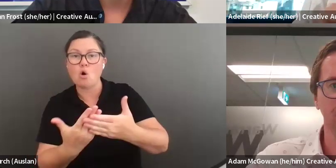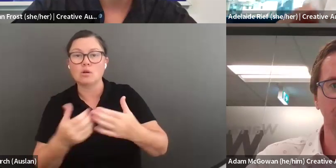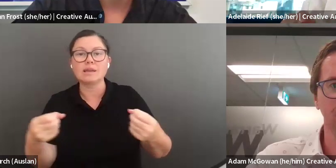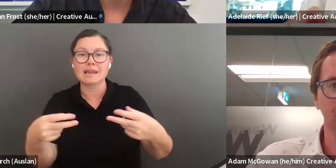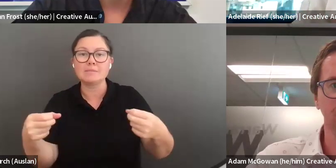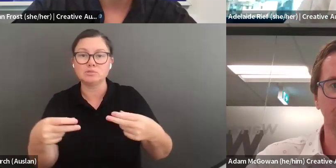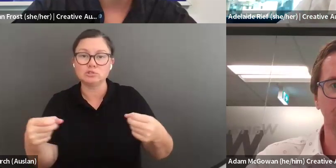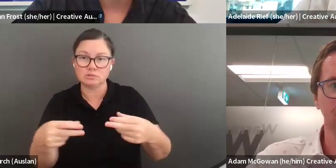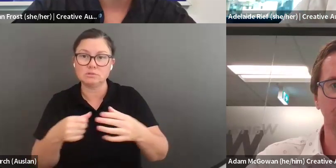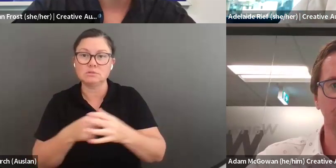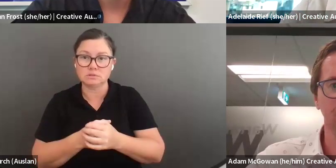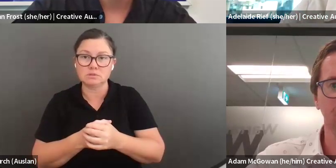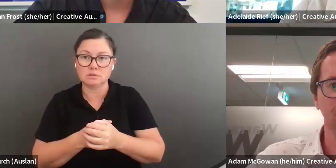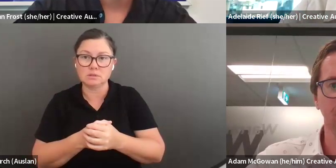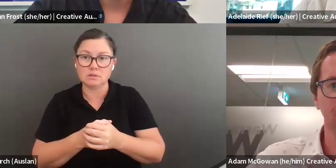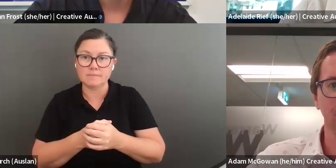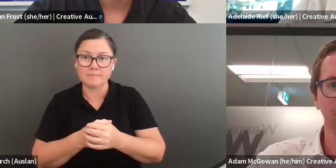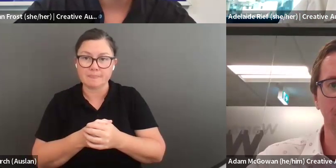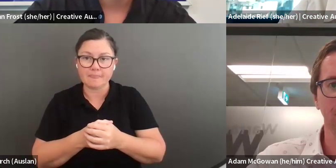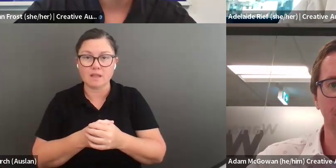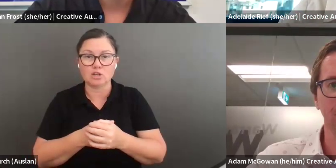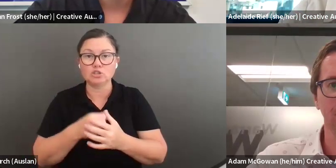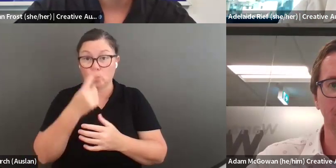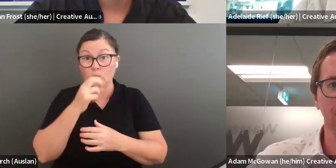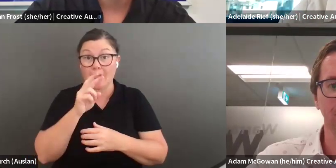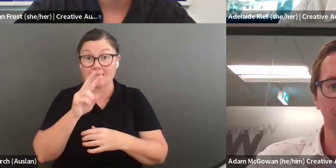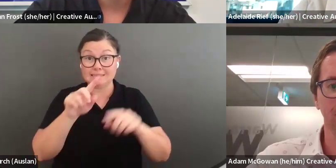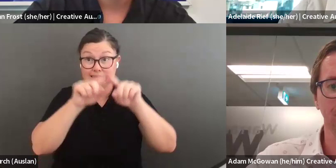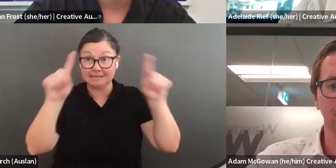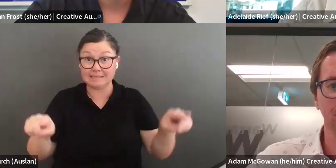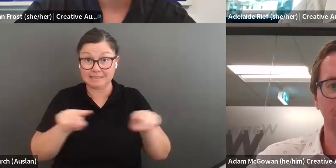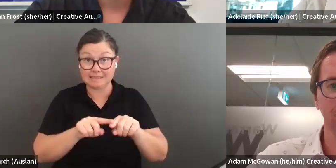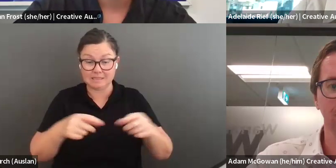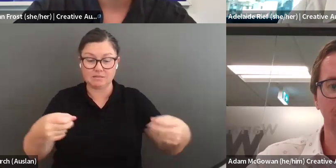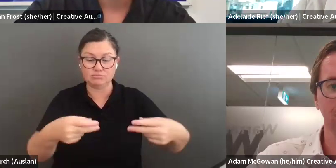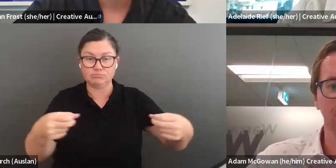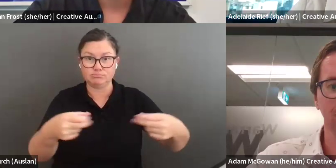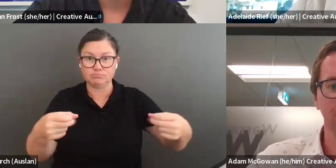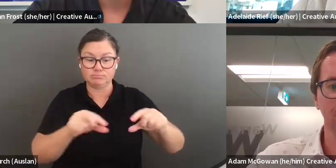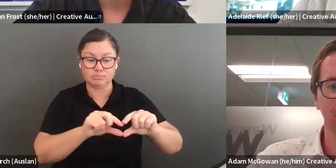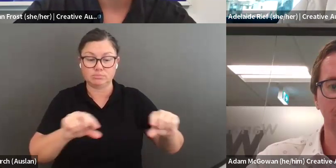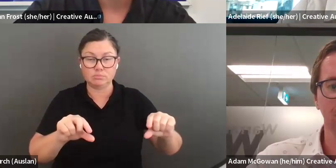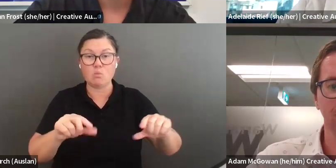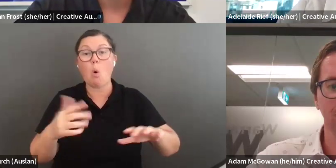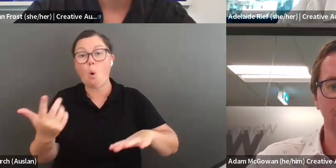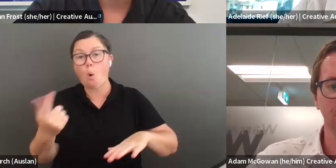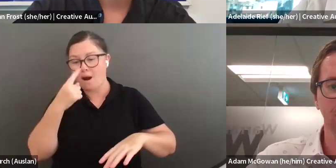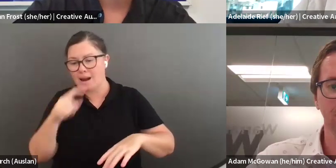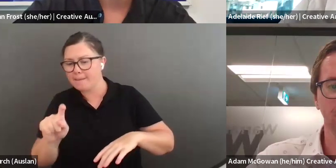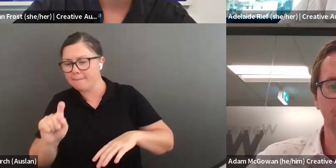bottom of your screen, and you can see those captions pop up at the bottom of the Soon window, or you can